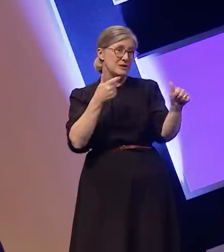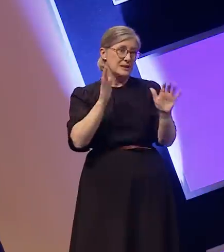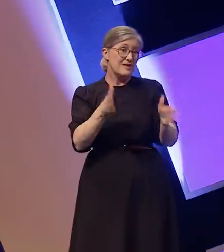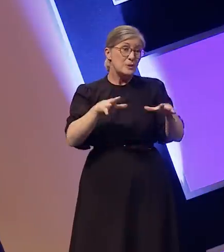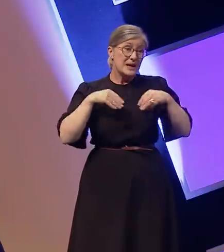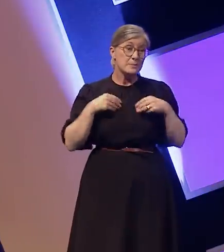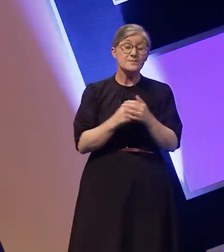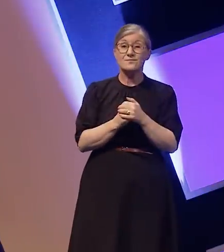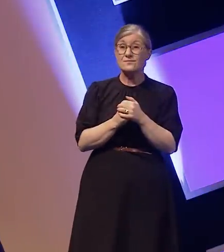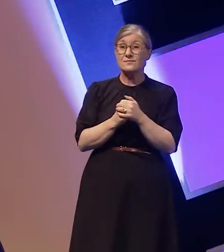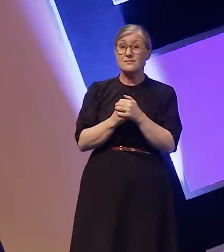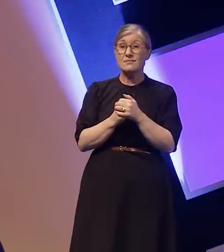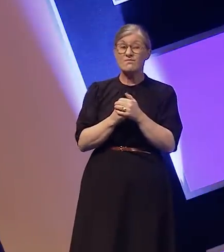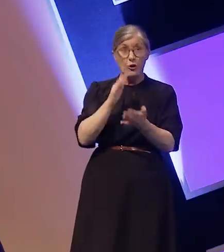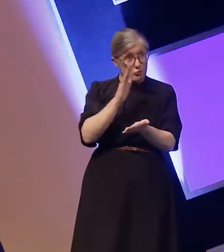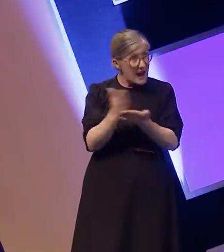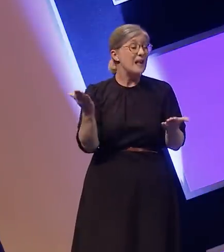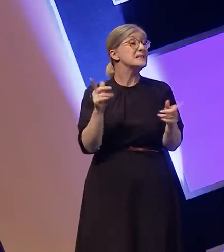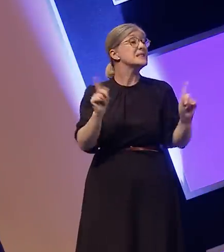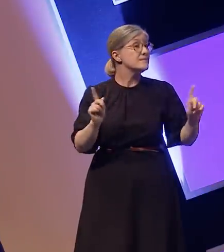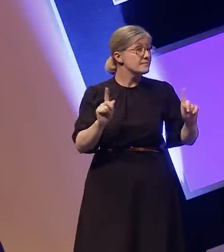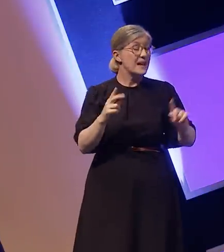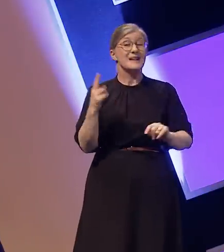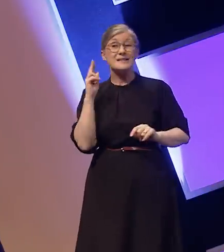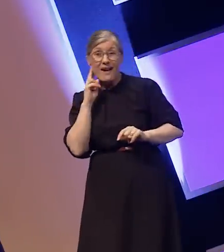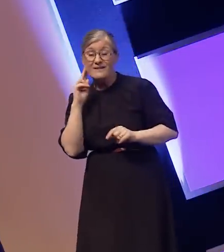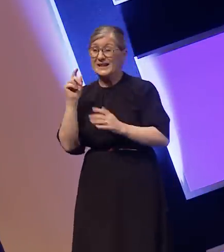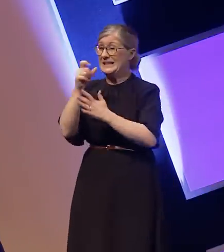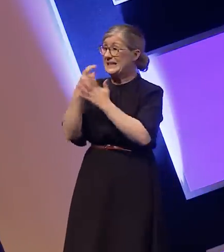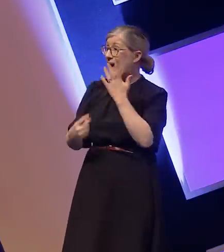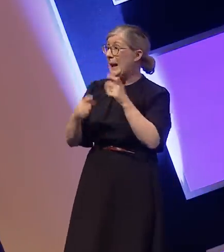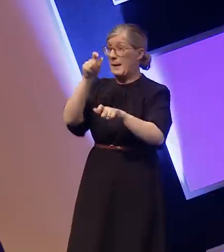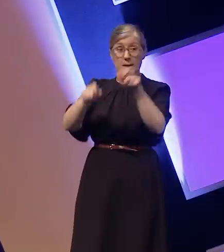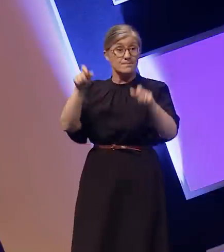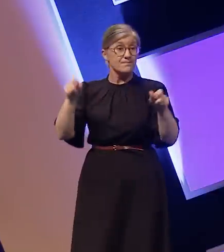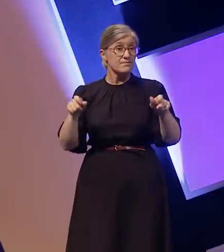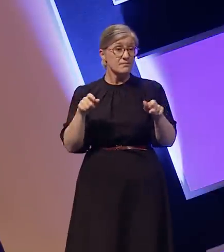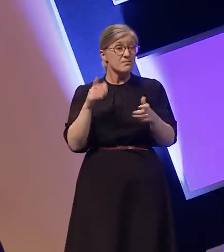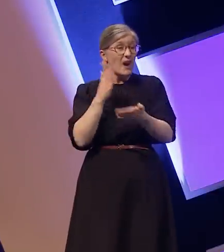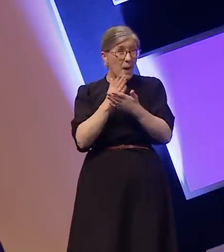is that deaf and disabled talent are working with a system which wasn't built with them in mind